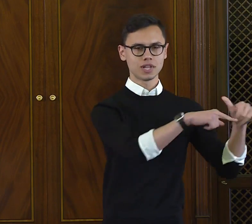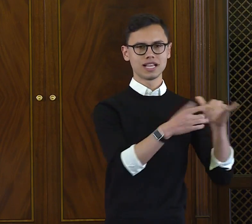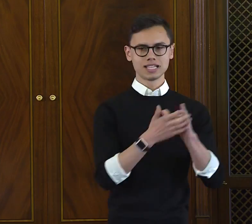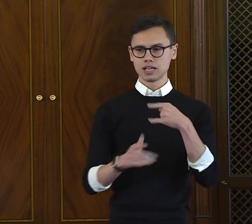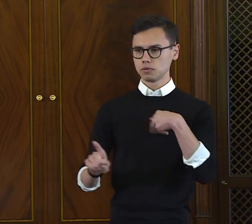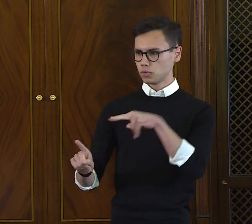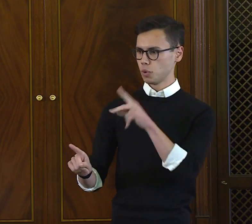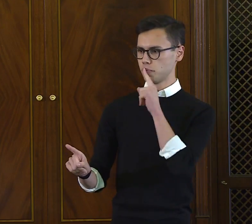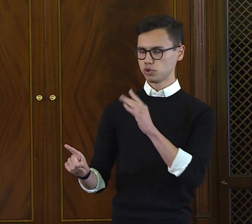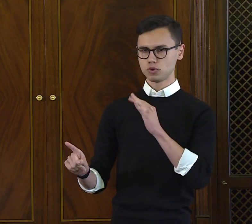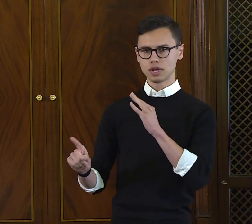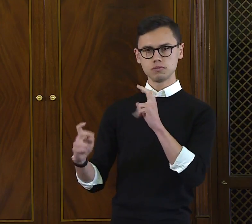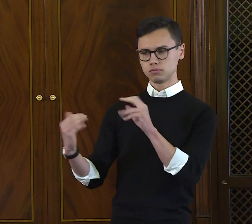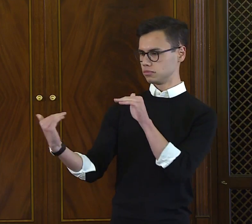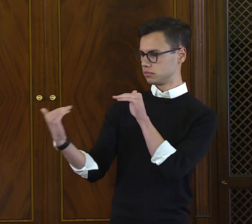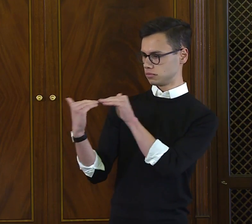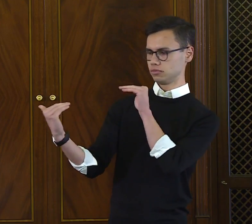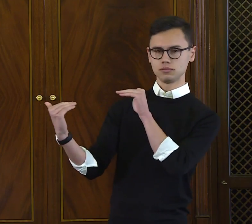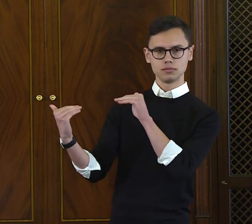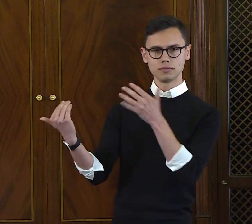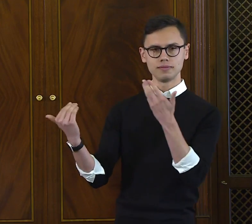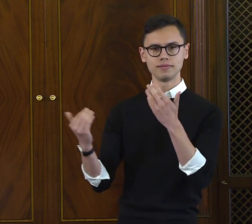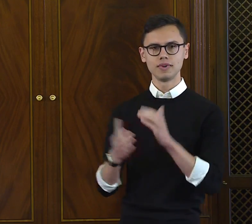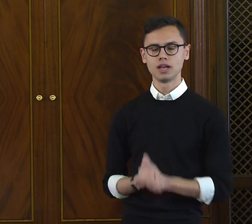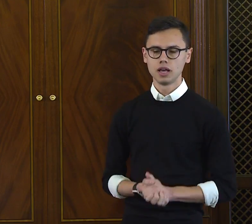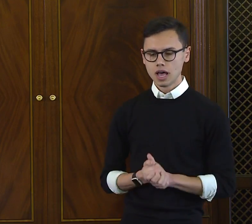Here was this book written for children that had words